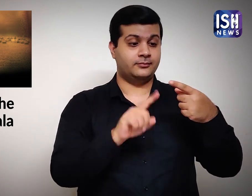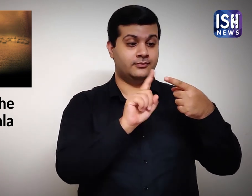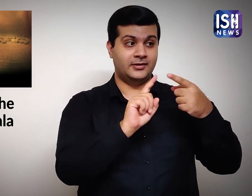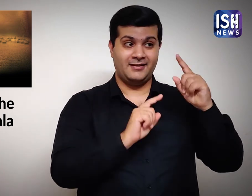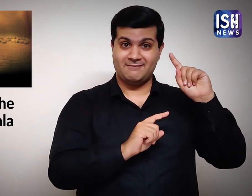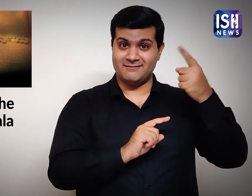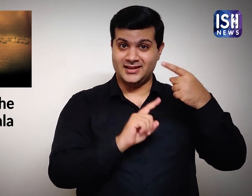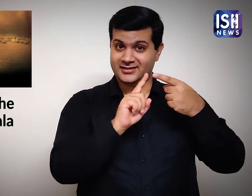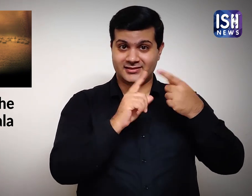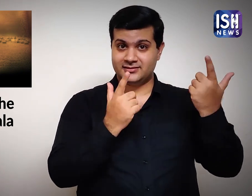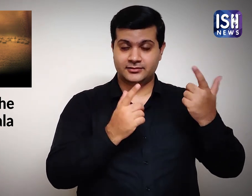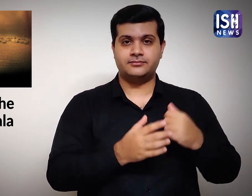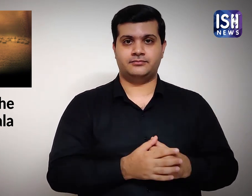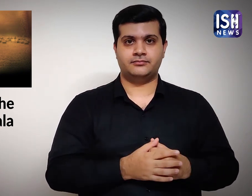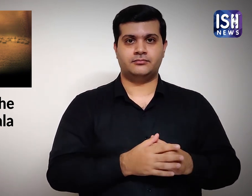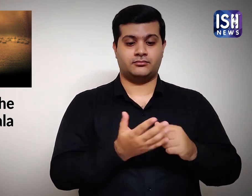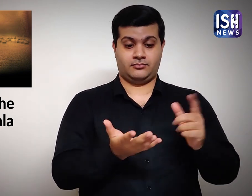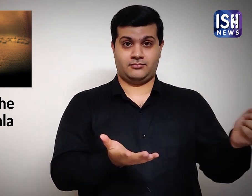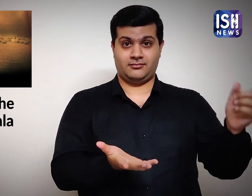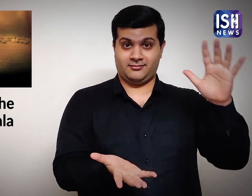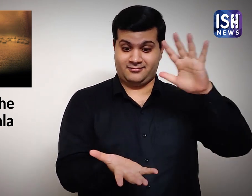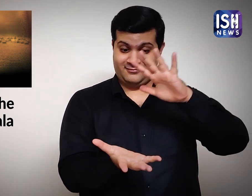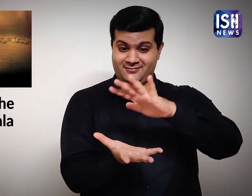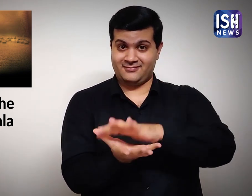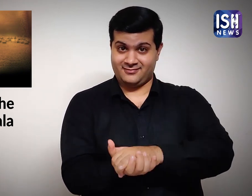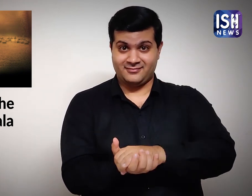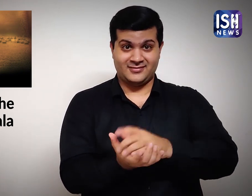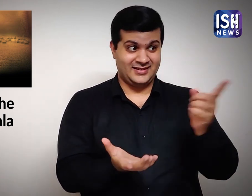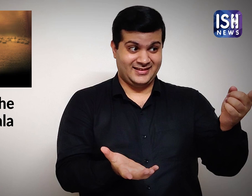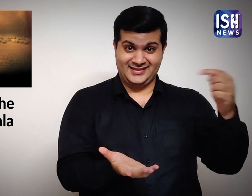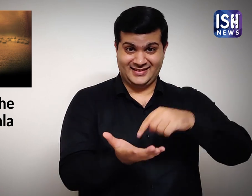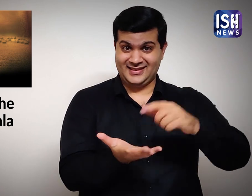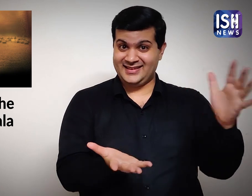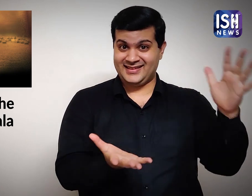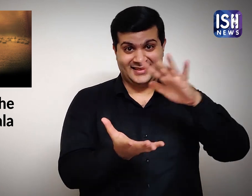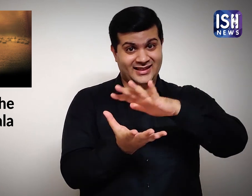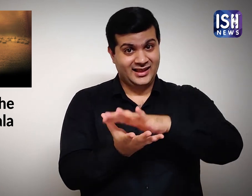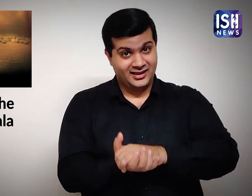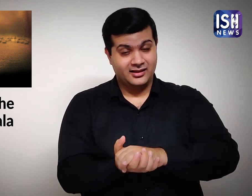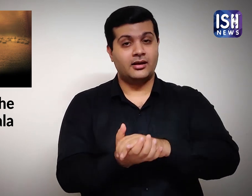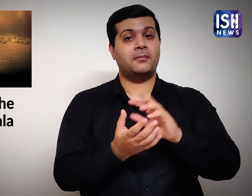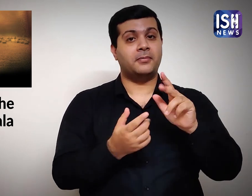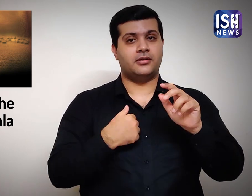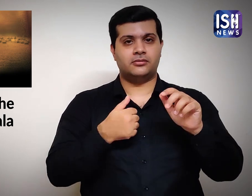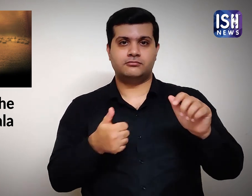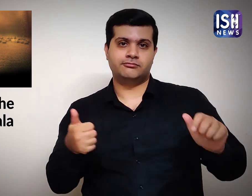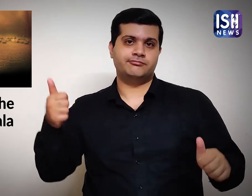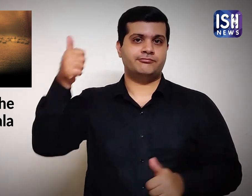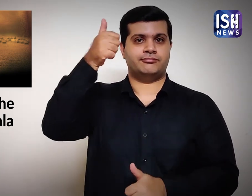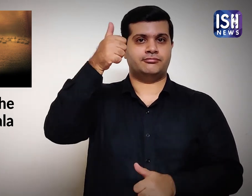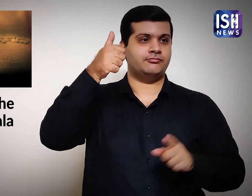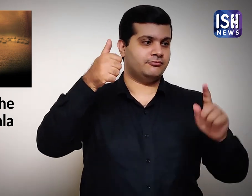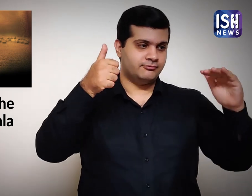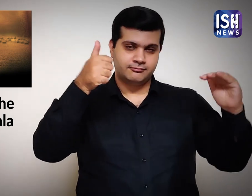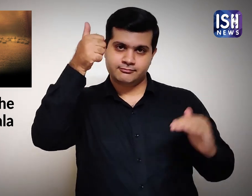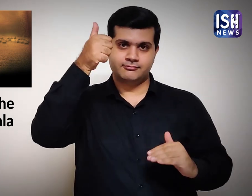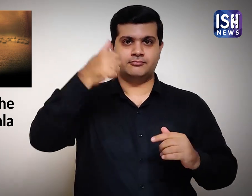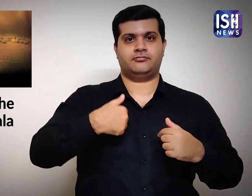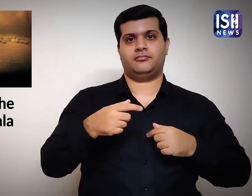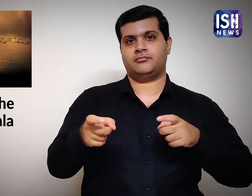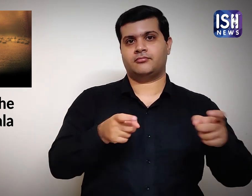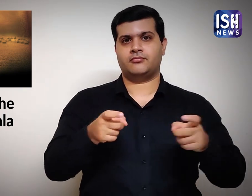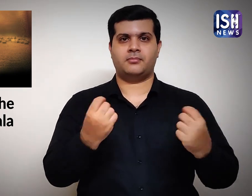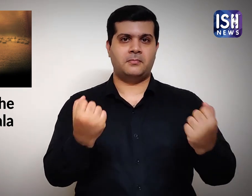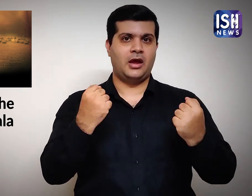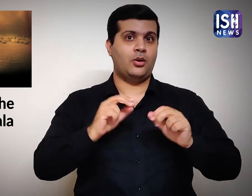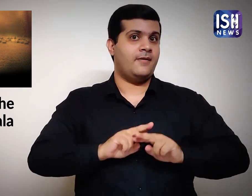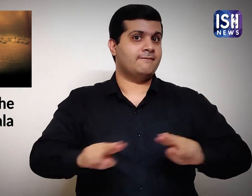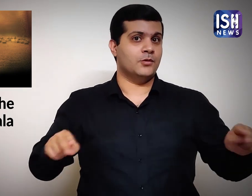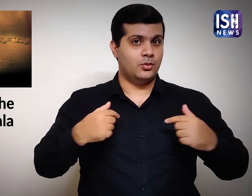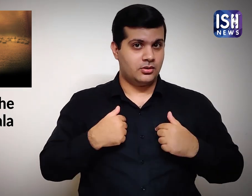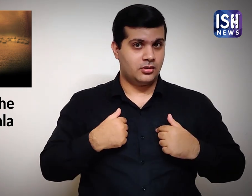1. Hussain will pledge allegiance to Yazid and let Yazid take the power.